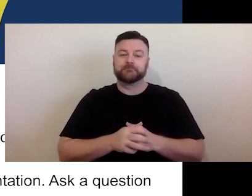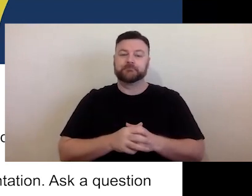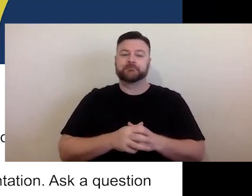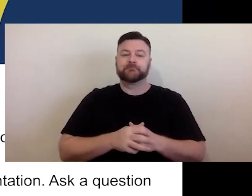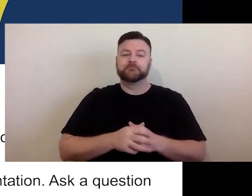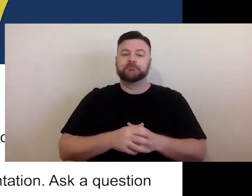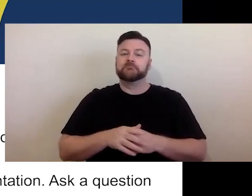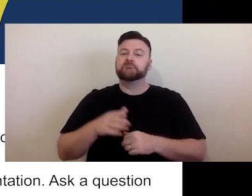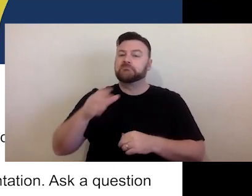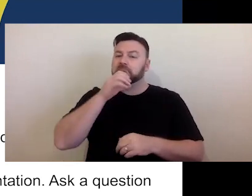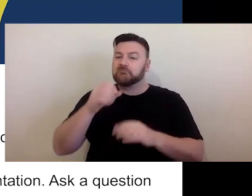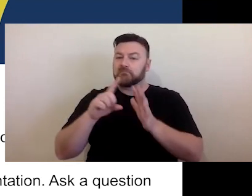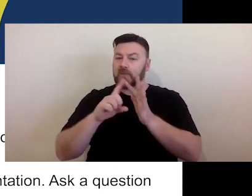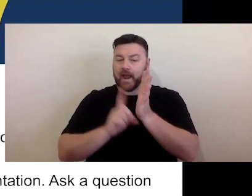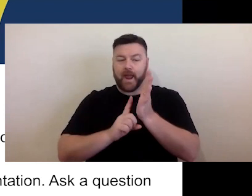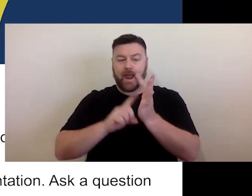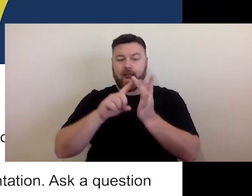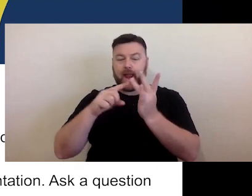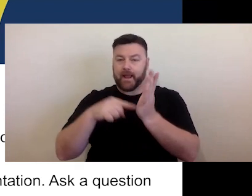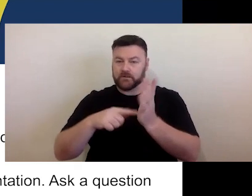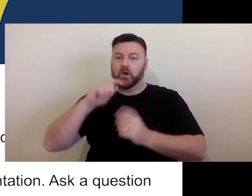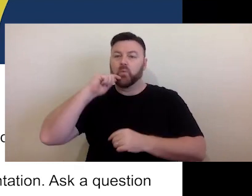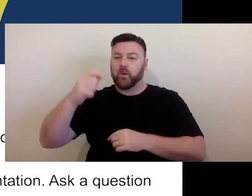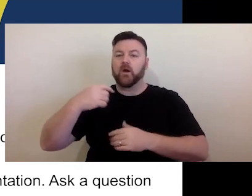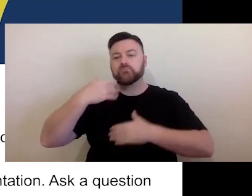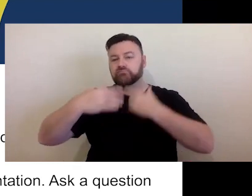Elliott will most probably highlight, today's session, being of